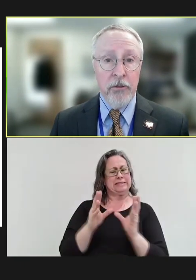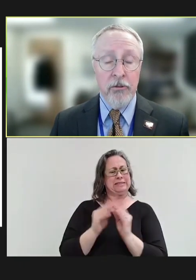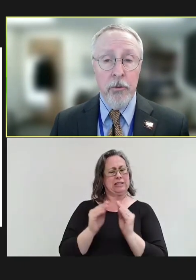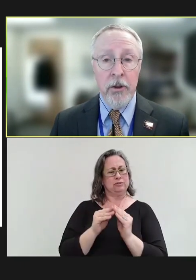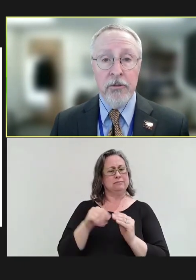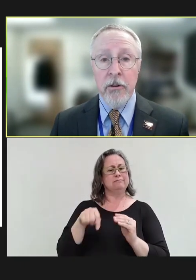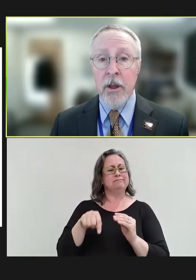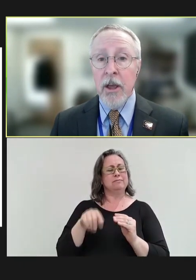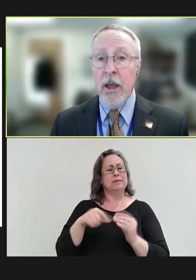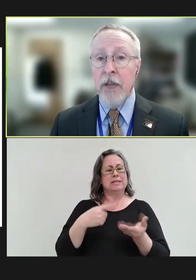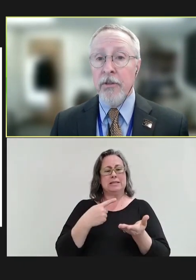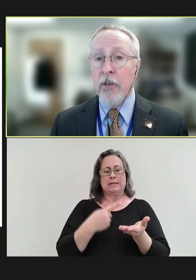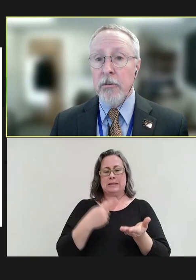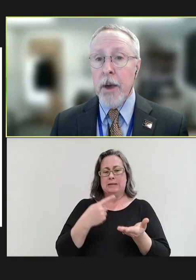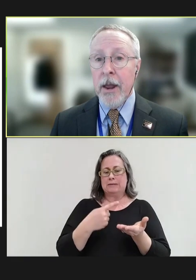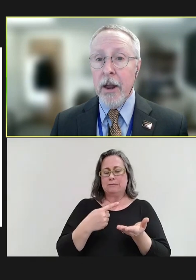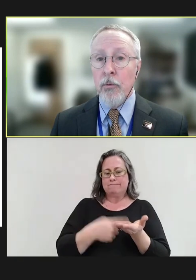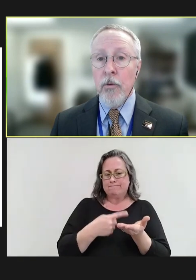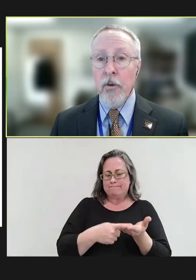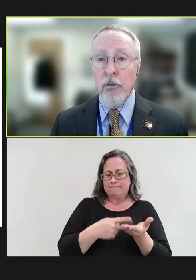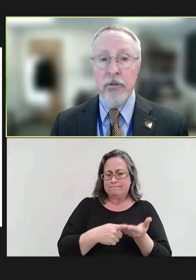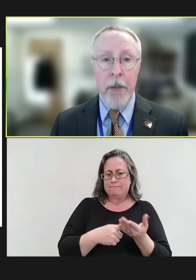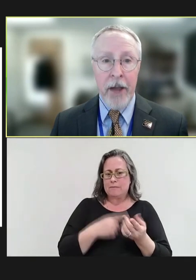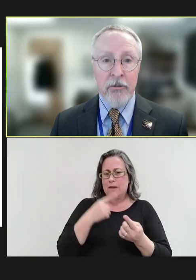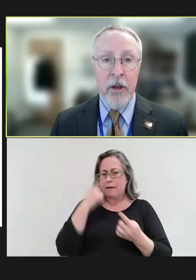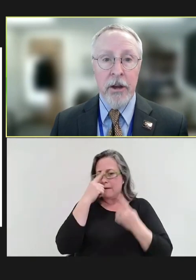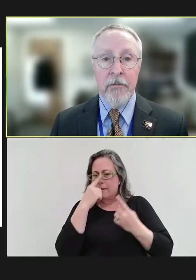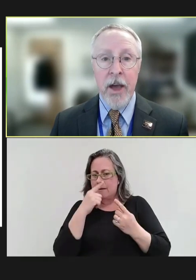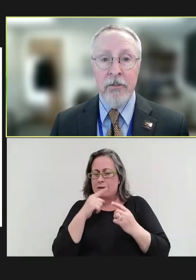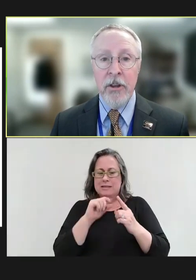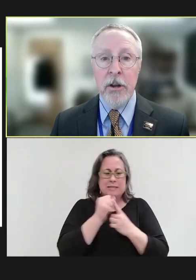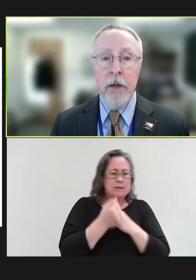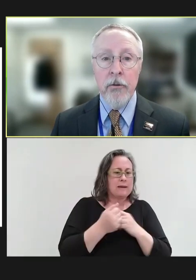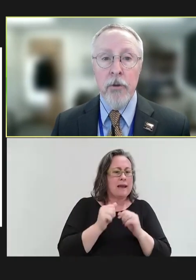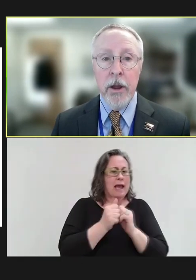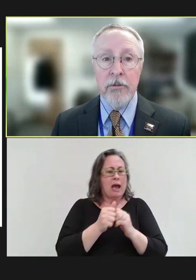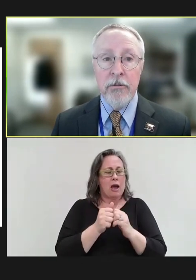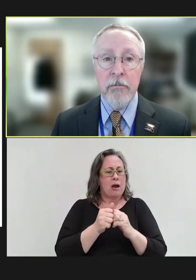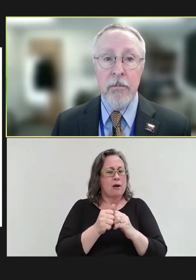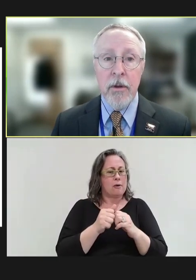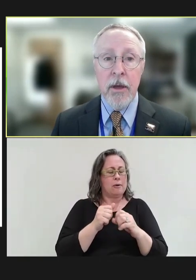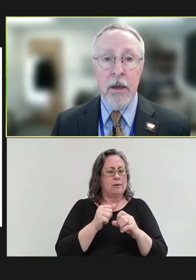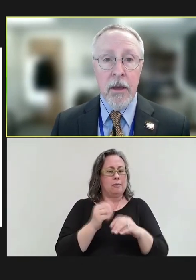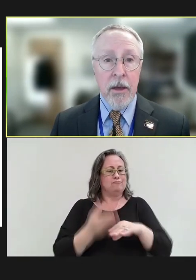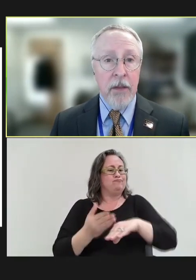situation and thoughts about how to reverse the backslide in vaccine coverage rates. In